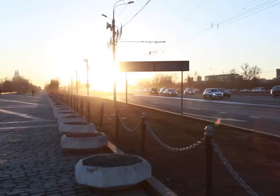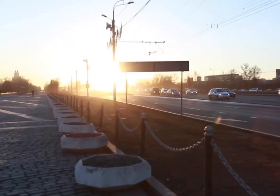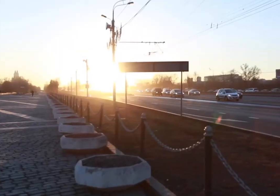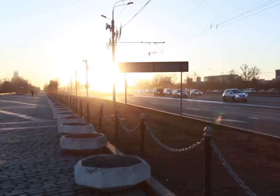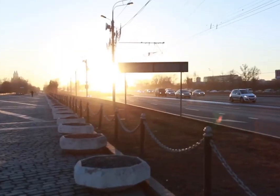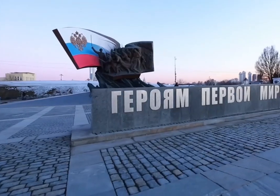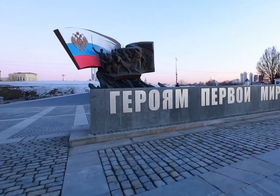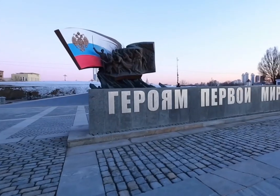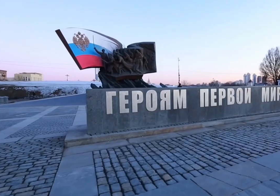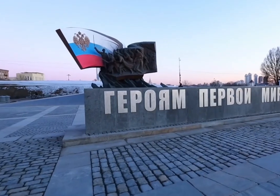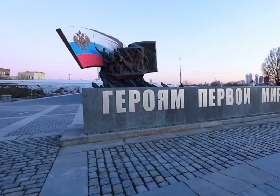(Heroes of World War I Statue)